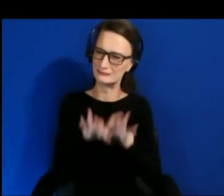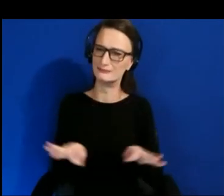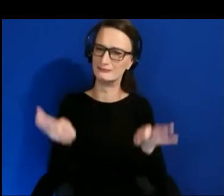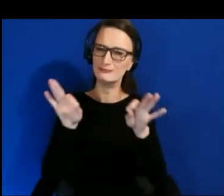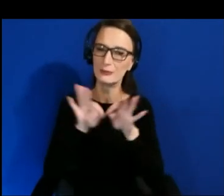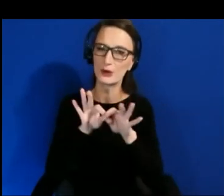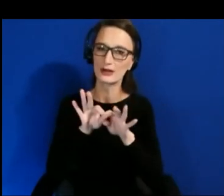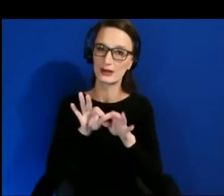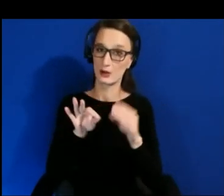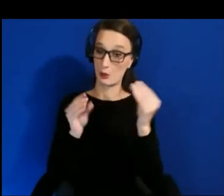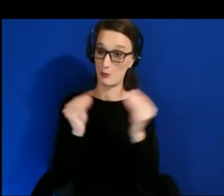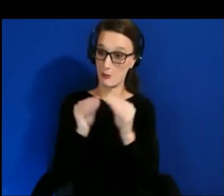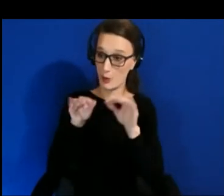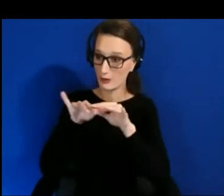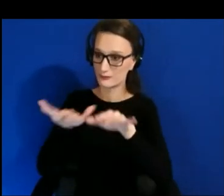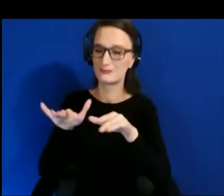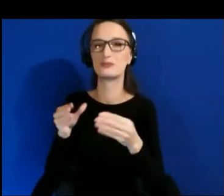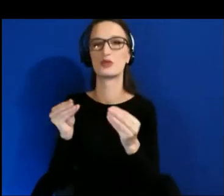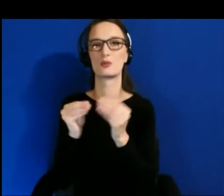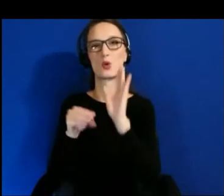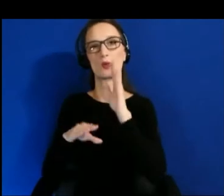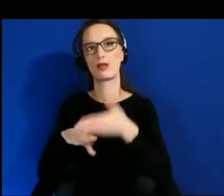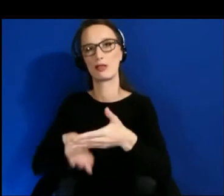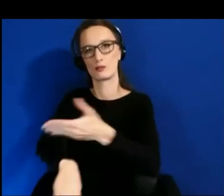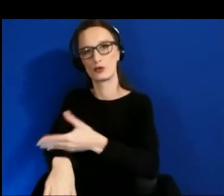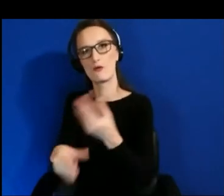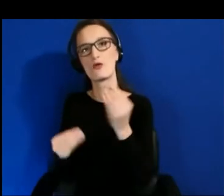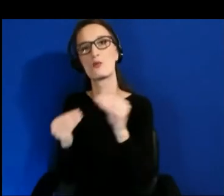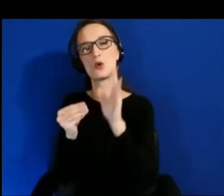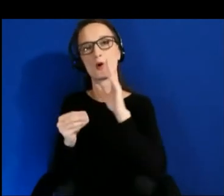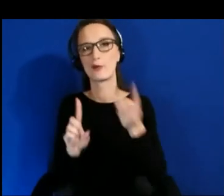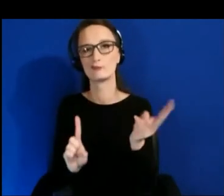take flight, and actually be implemented from the ground up and not as an after thought.